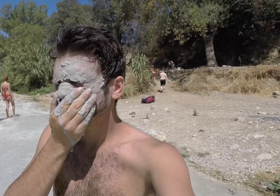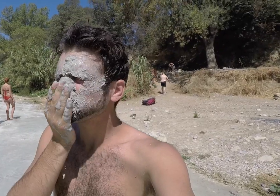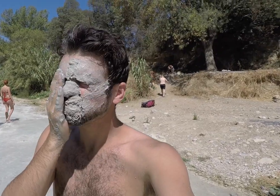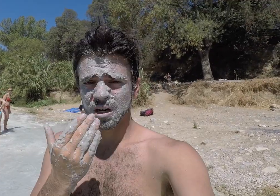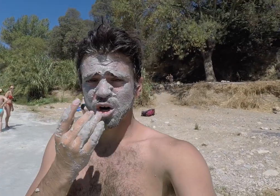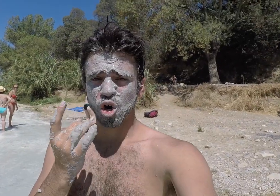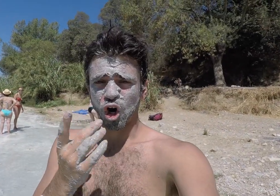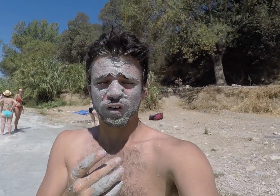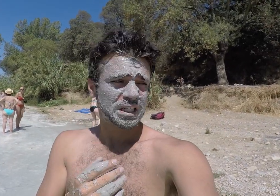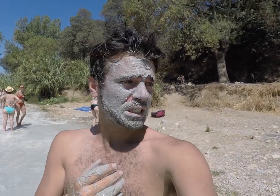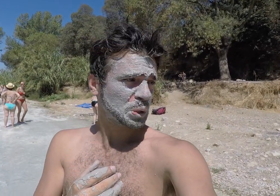It smells horrible.